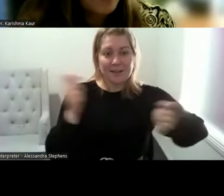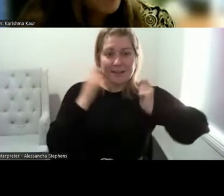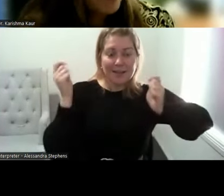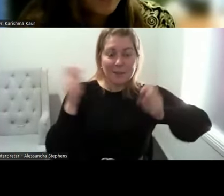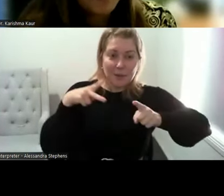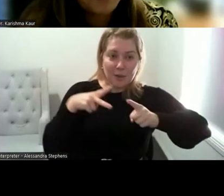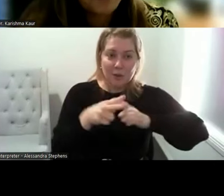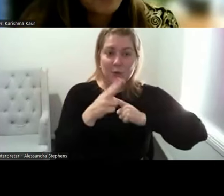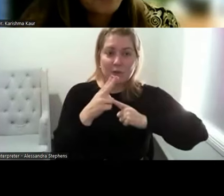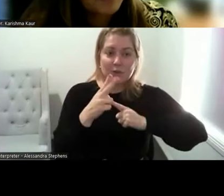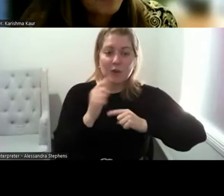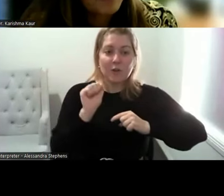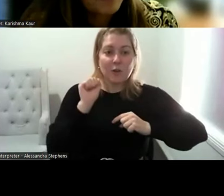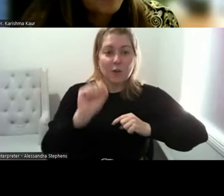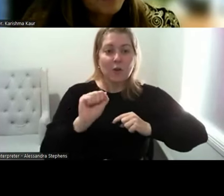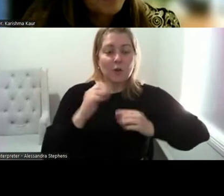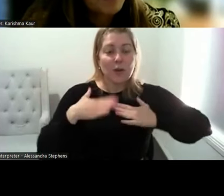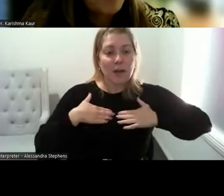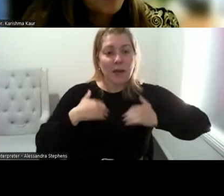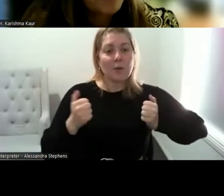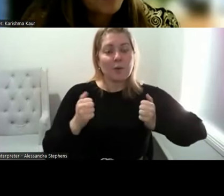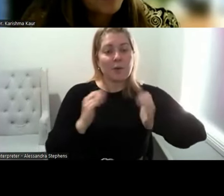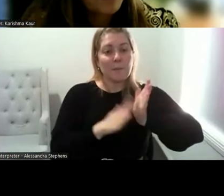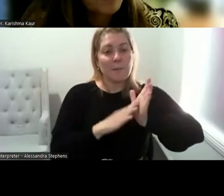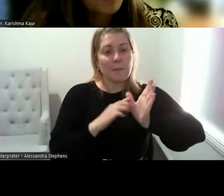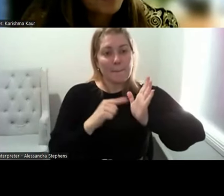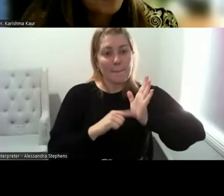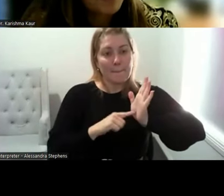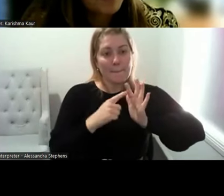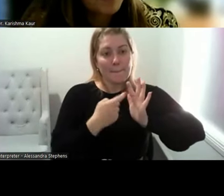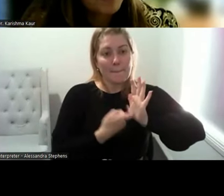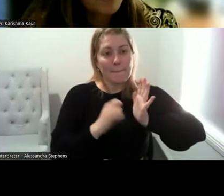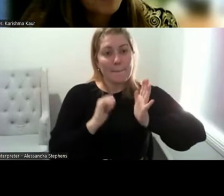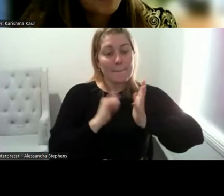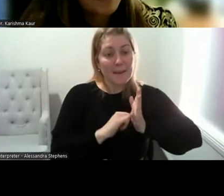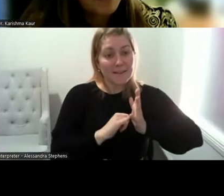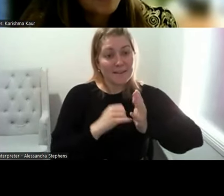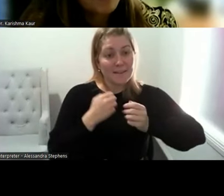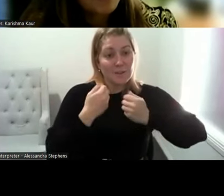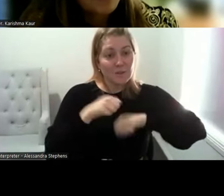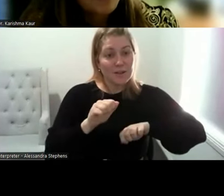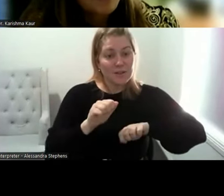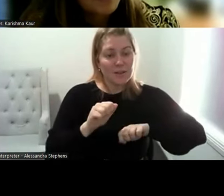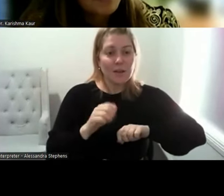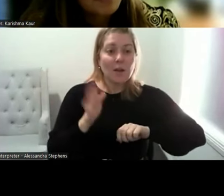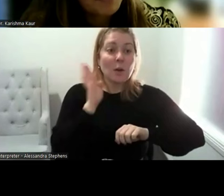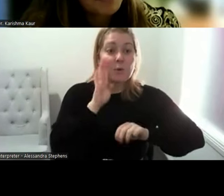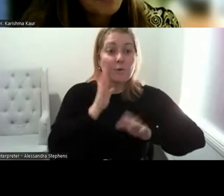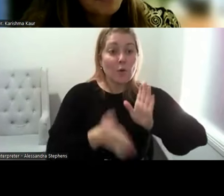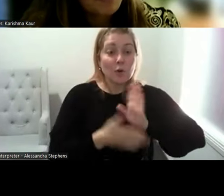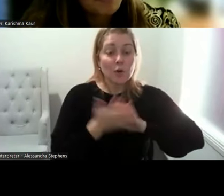Before you leave today and evaluation link has been popped in the chat to capture feedback from